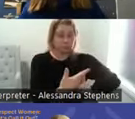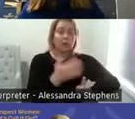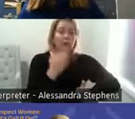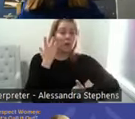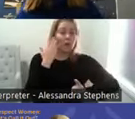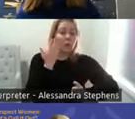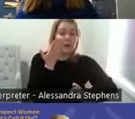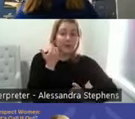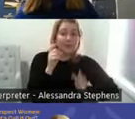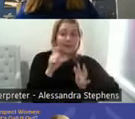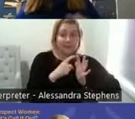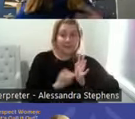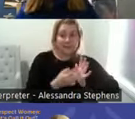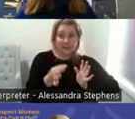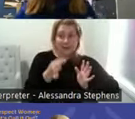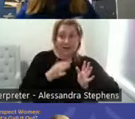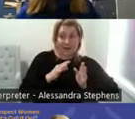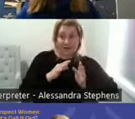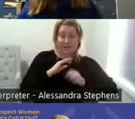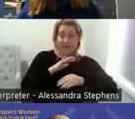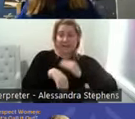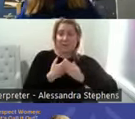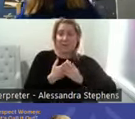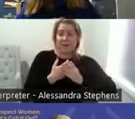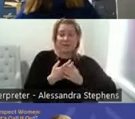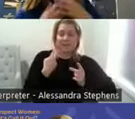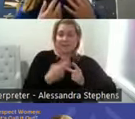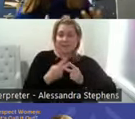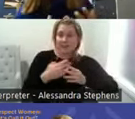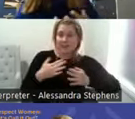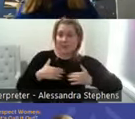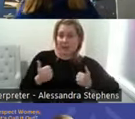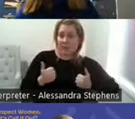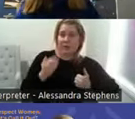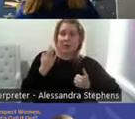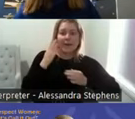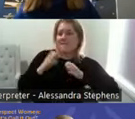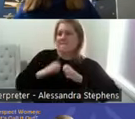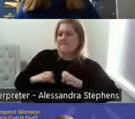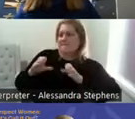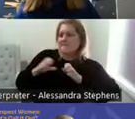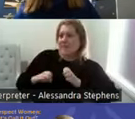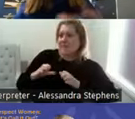When was the last time the physio did? When was the last time that you talked about that in all